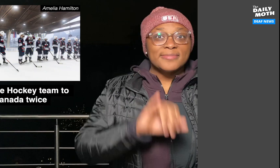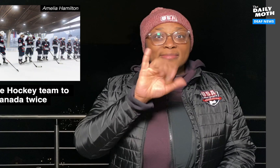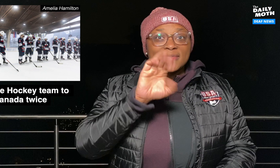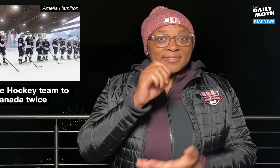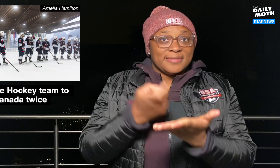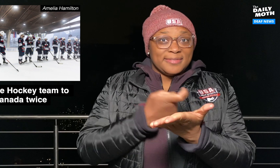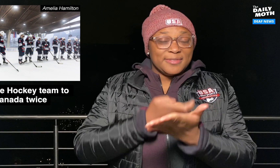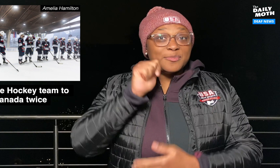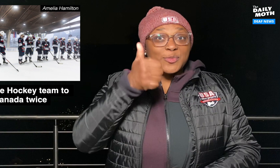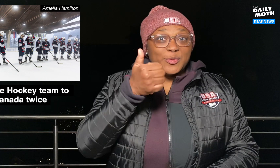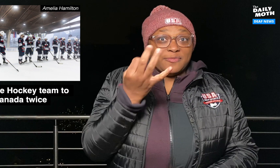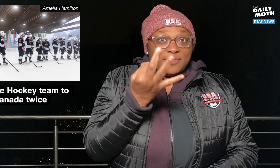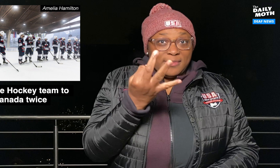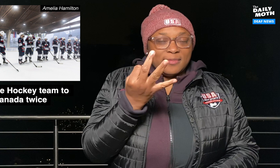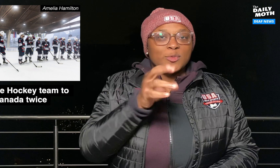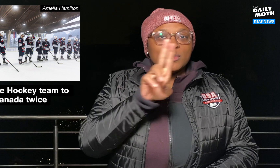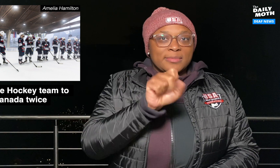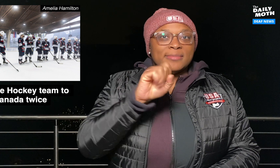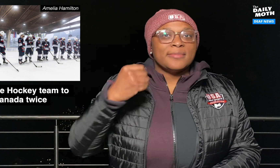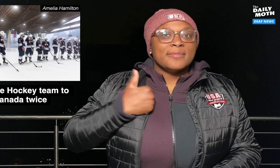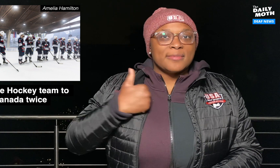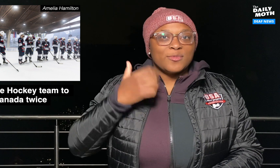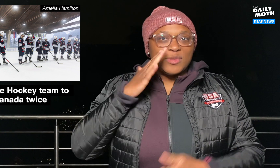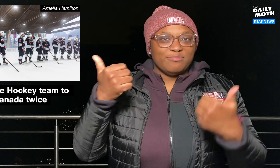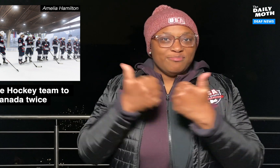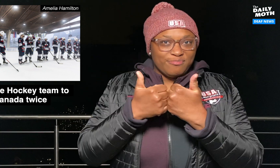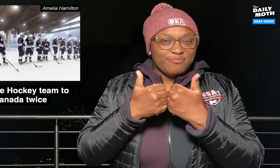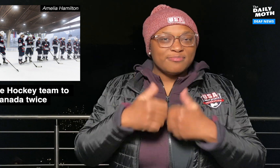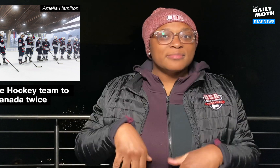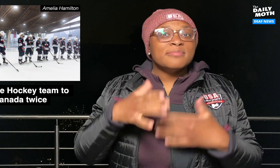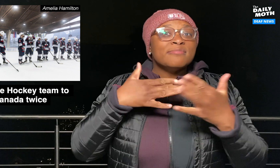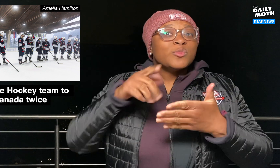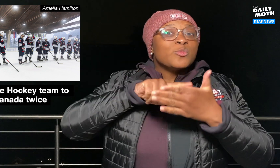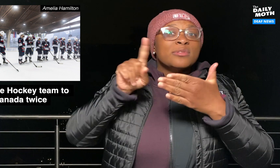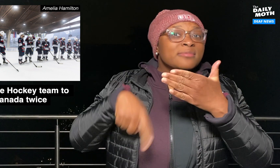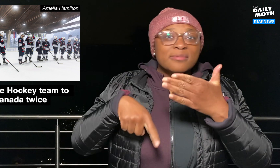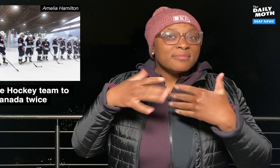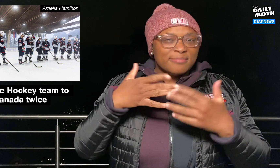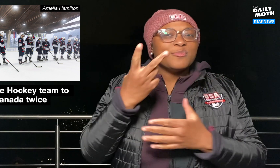Ice hockey game tomorrow, on Friday — the US and Canada will play against each other. Regardless of the result after the first game,